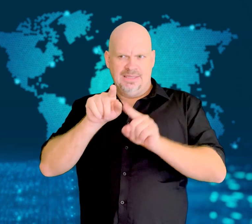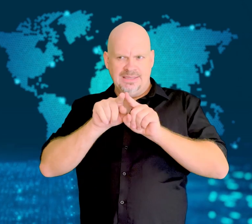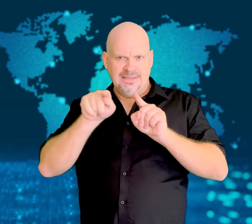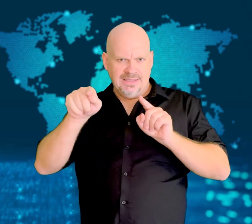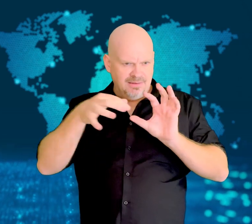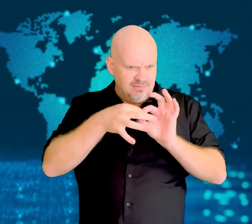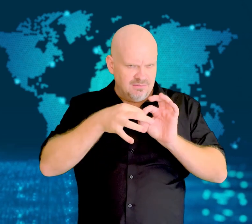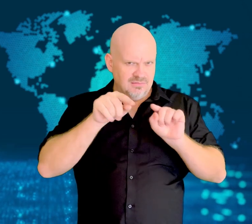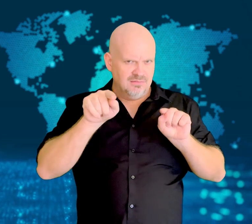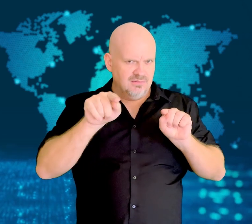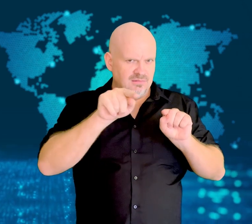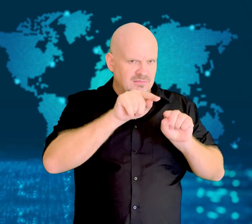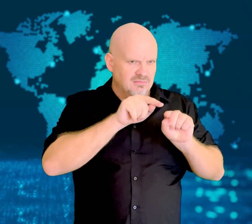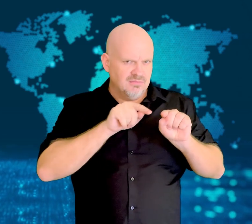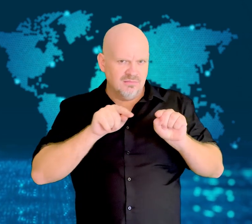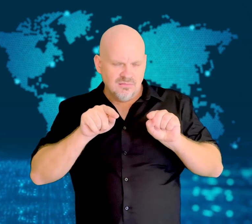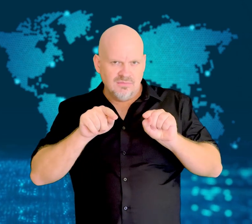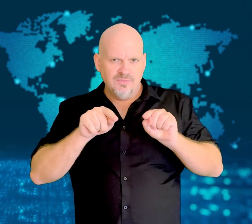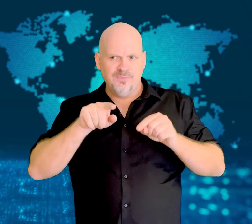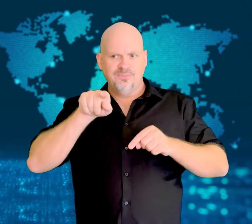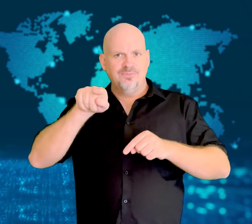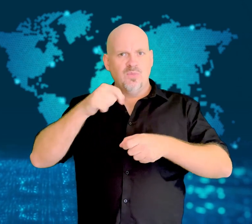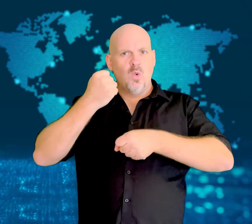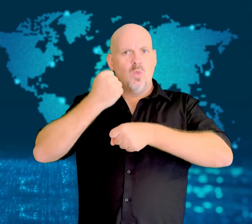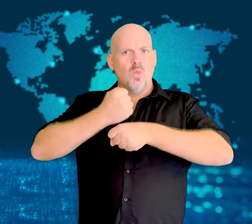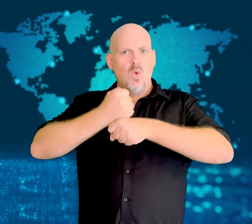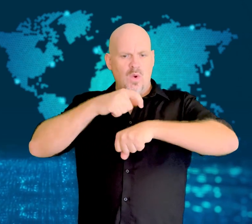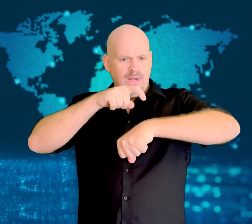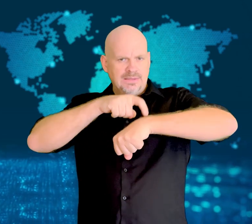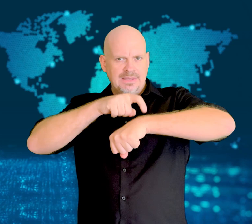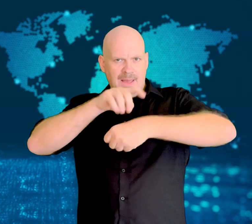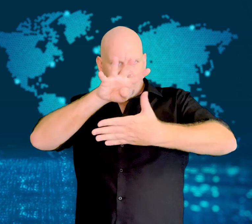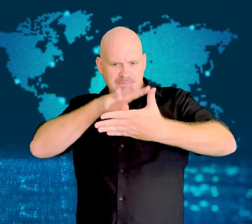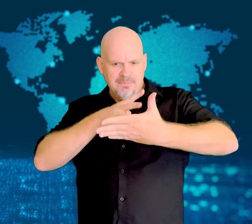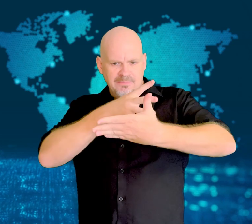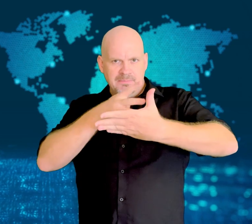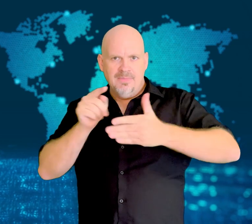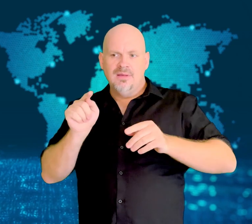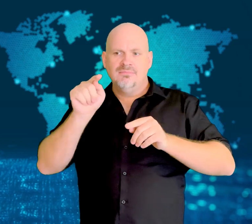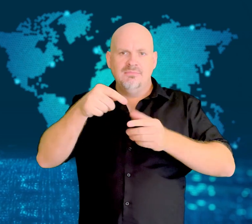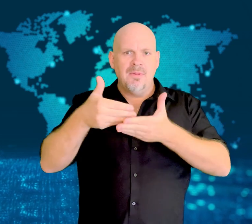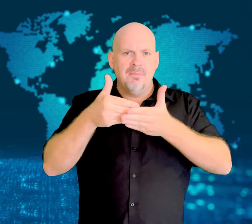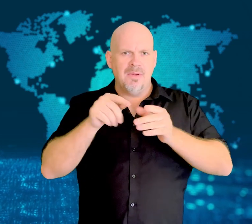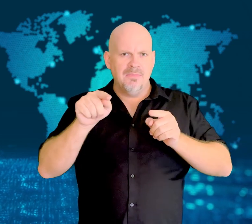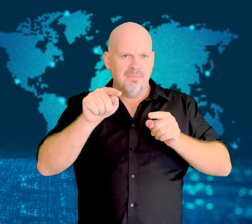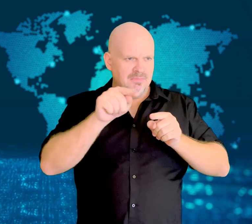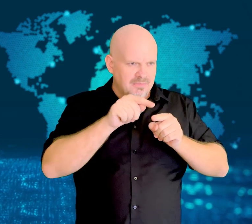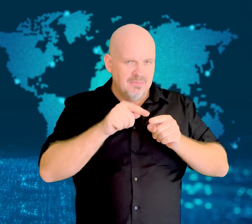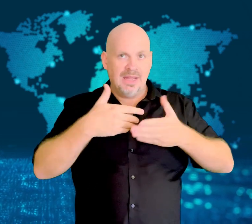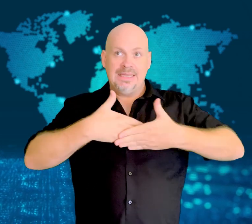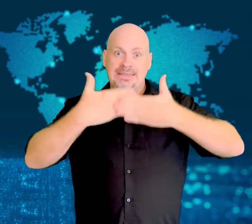The pattern of deaths followed her work days and hours.